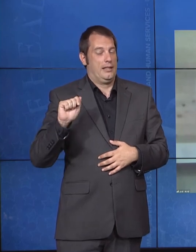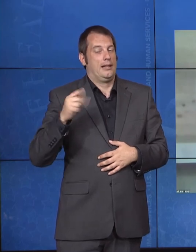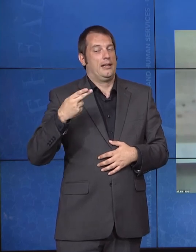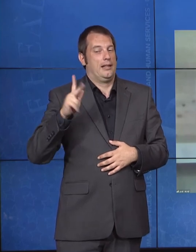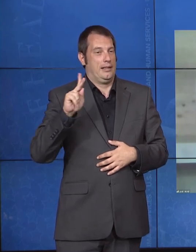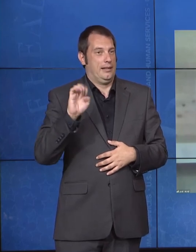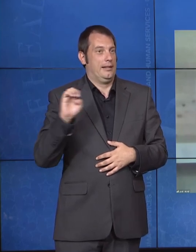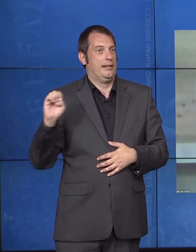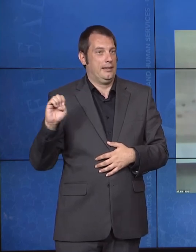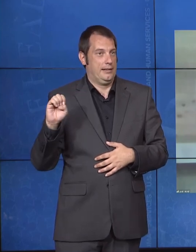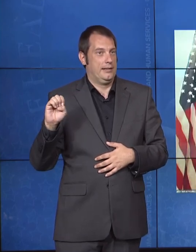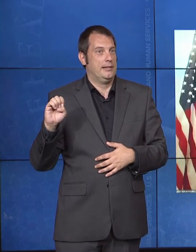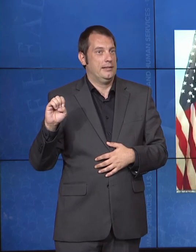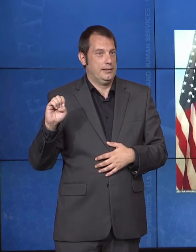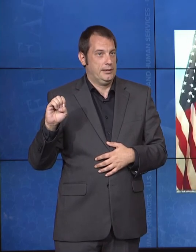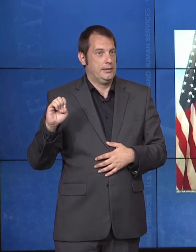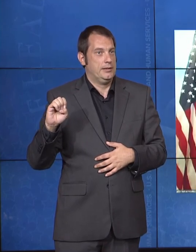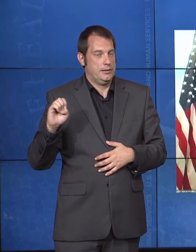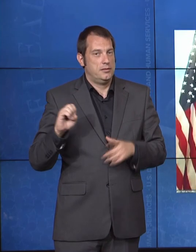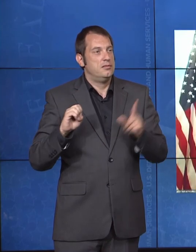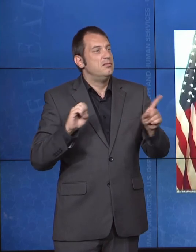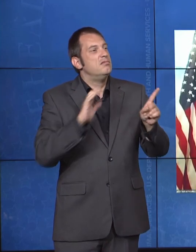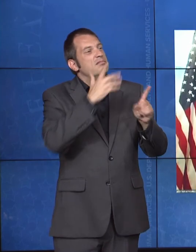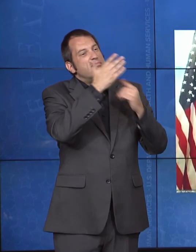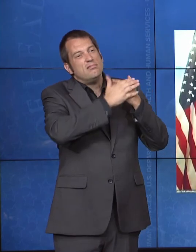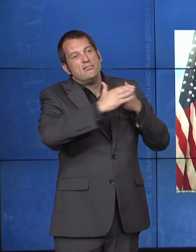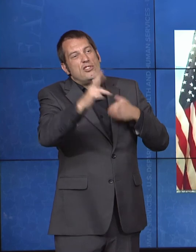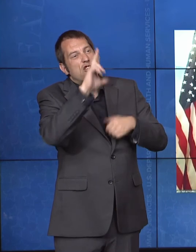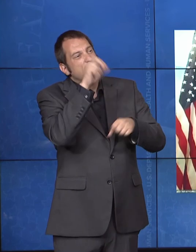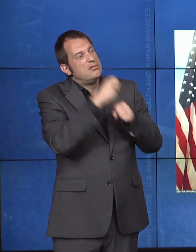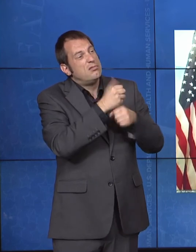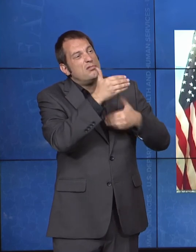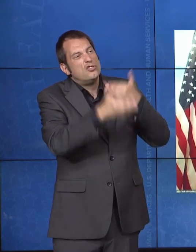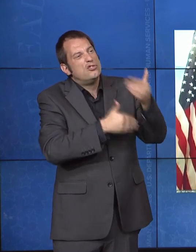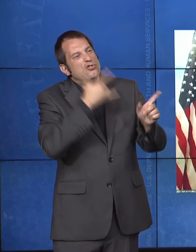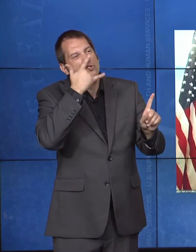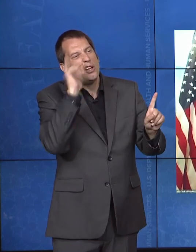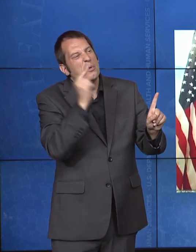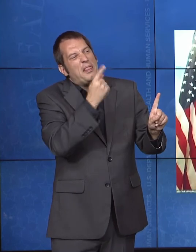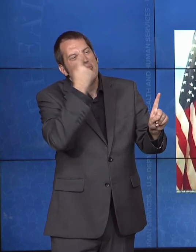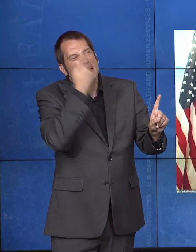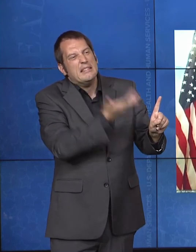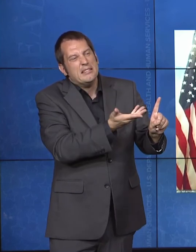Michael Weahkee: Thank you, Julie. Well, for the Indian Health Service as a direct